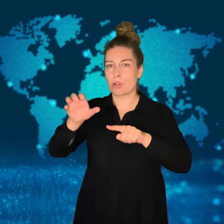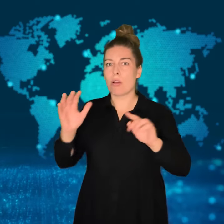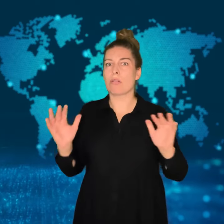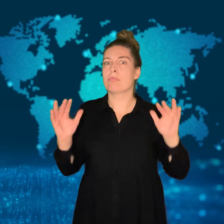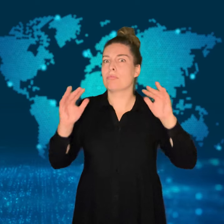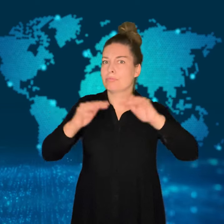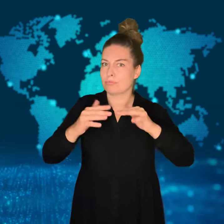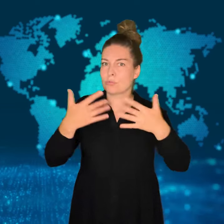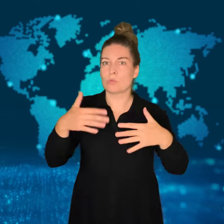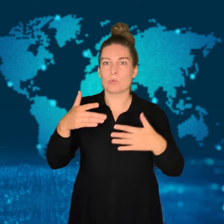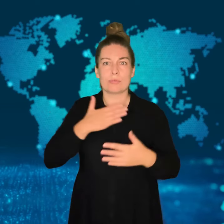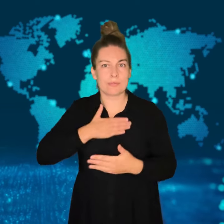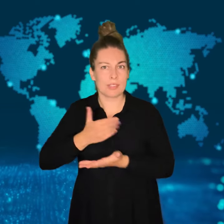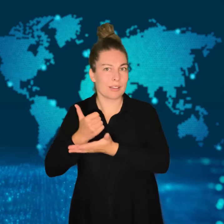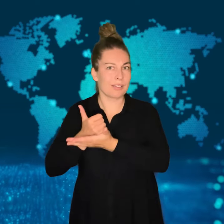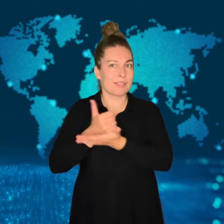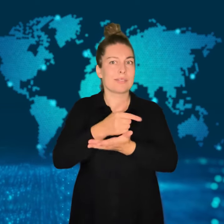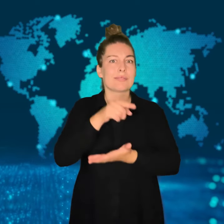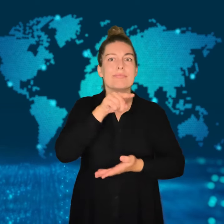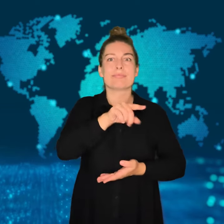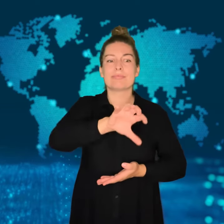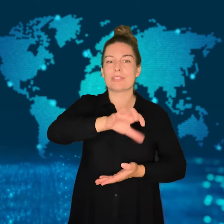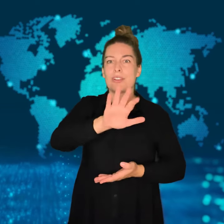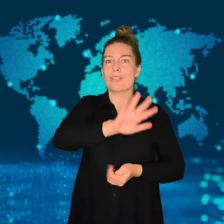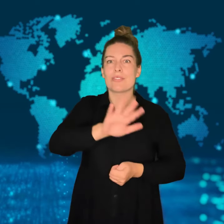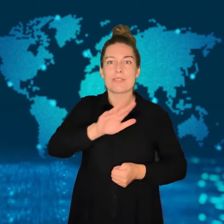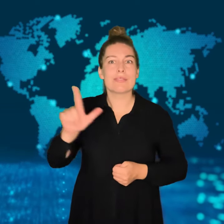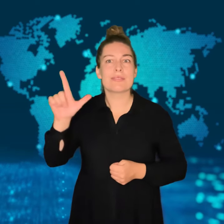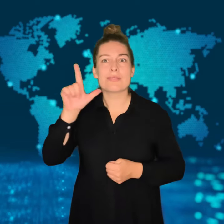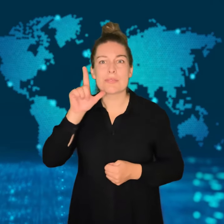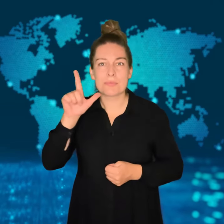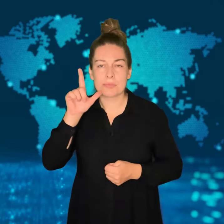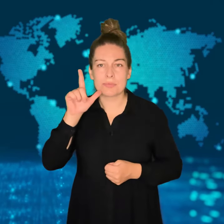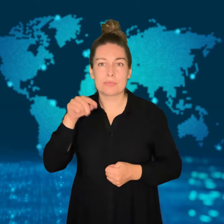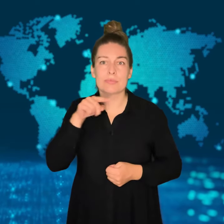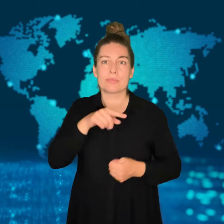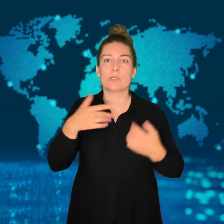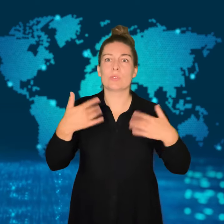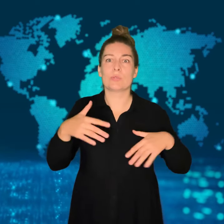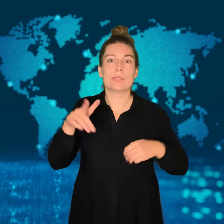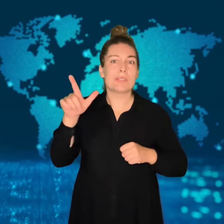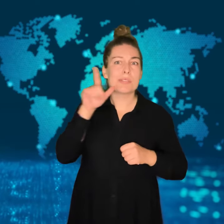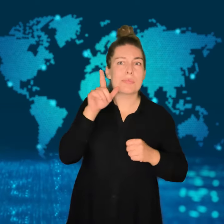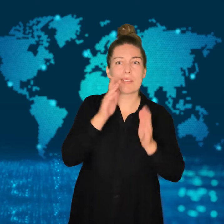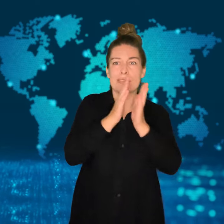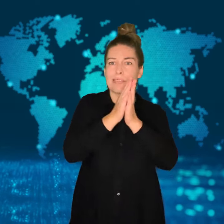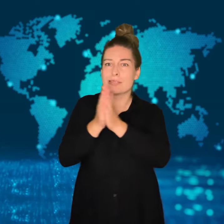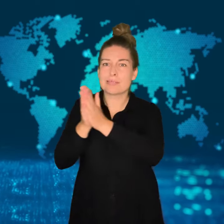rushed to provide emergency aid to the region.